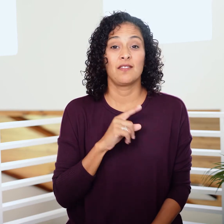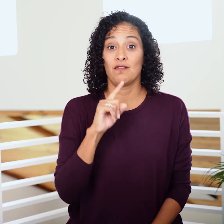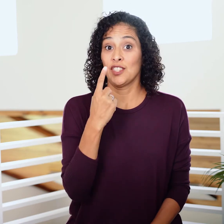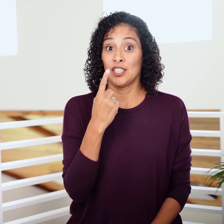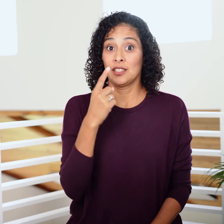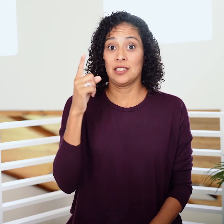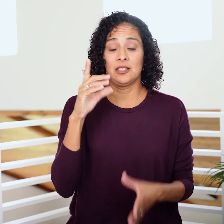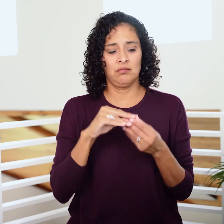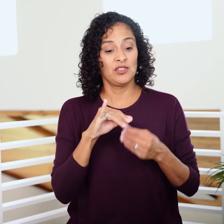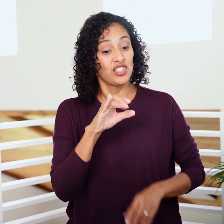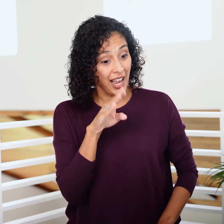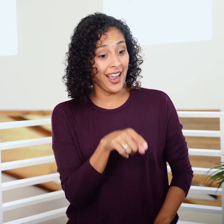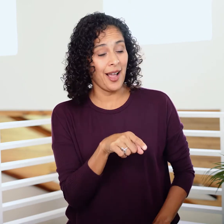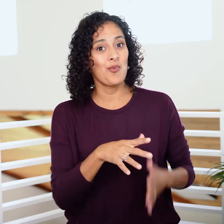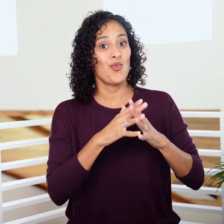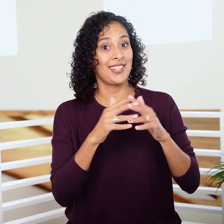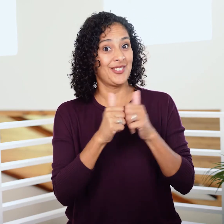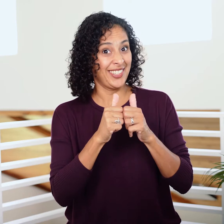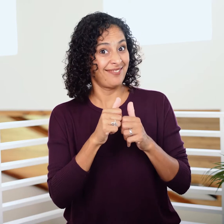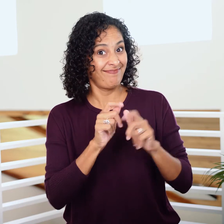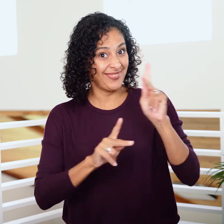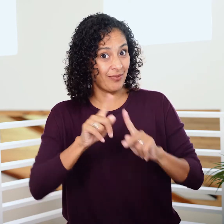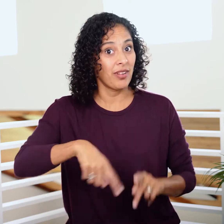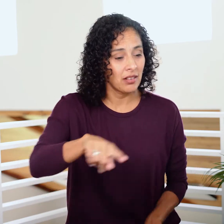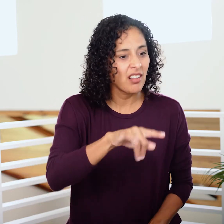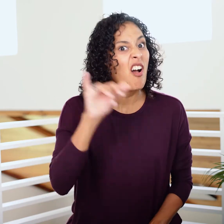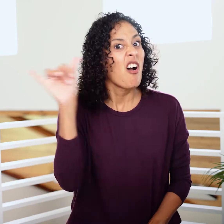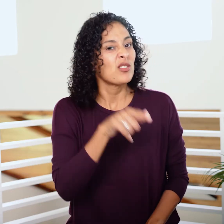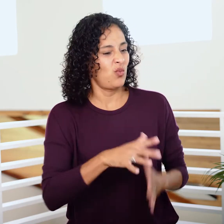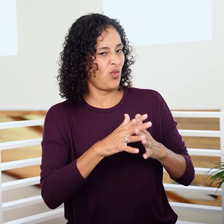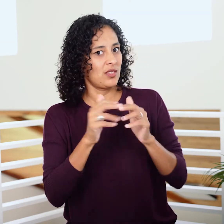First, He affirms that Jacob not only wrestled with men, but also with